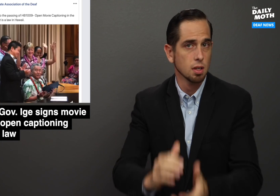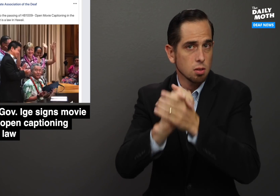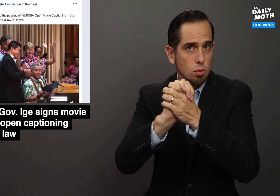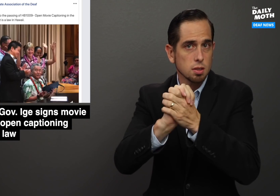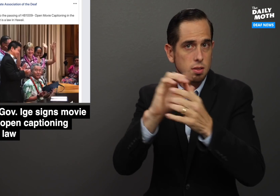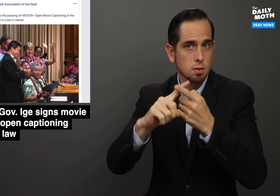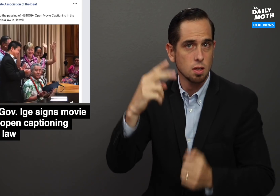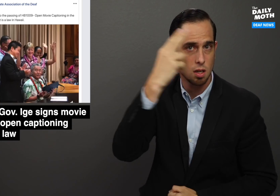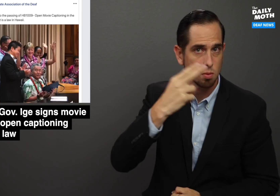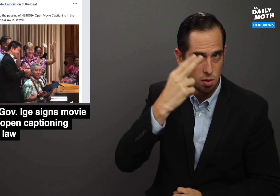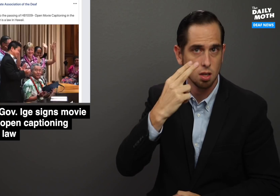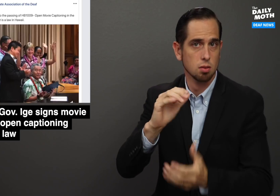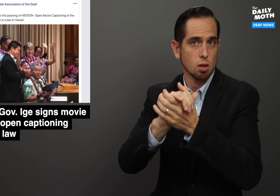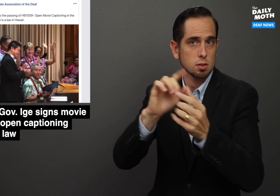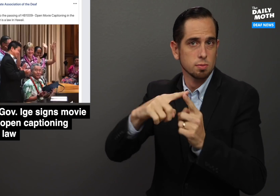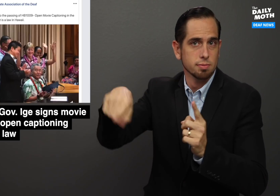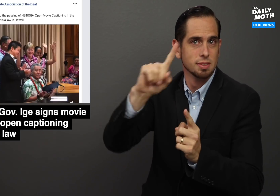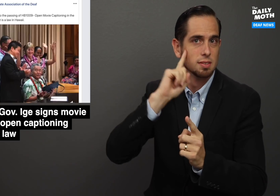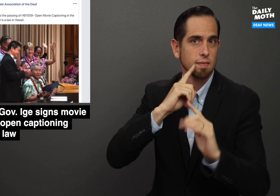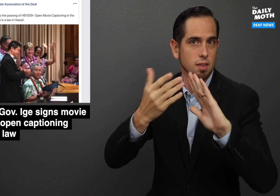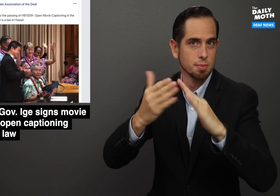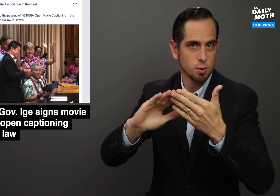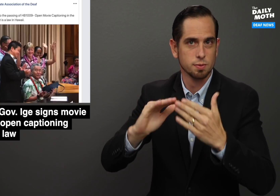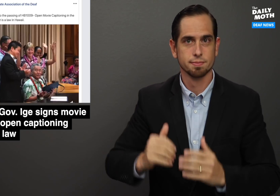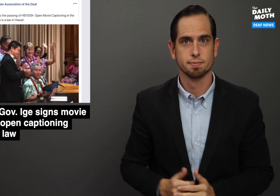Congratulations to Hawaii and to the Deaf community.